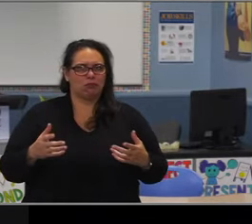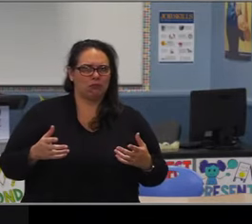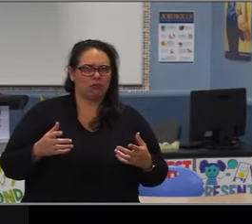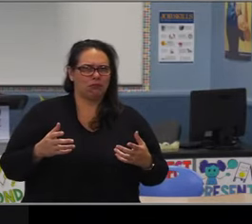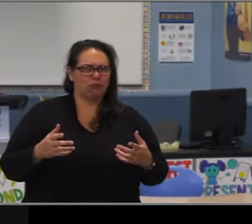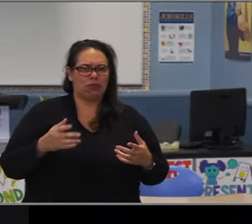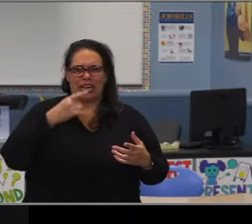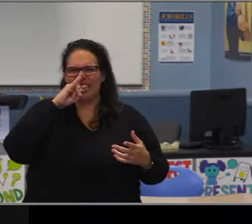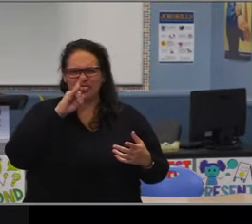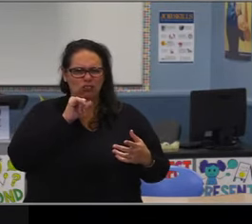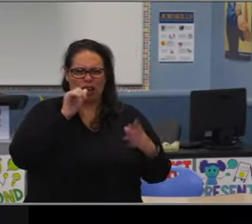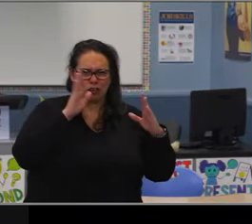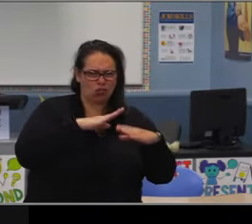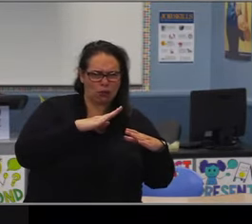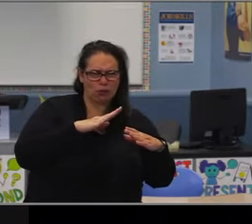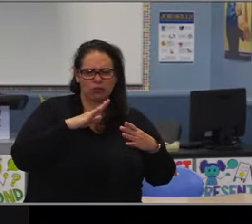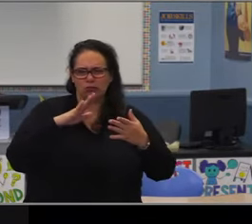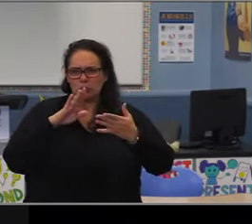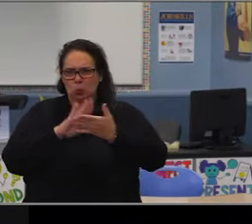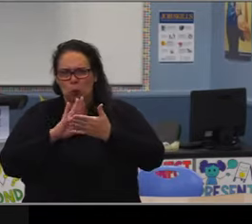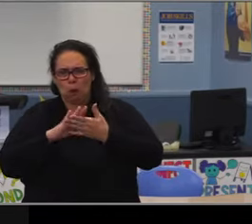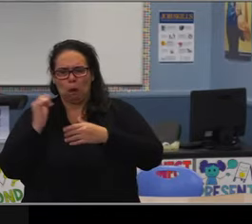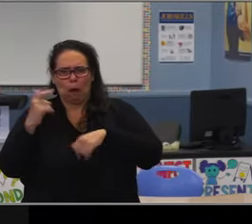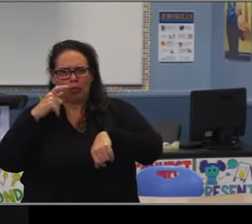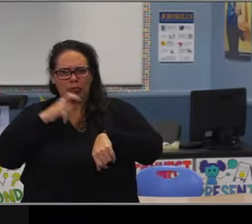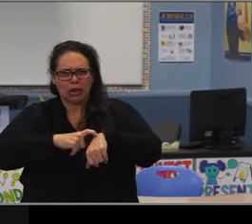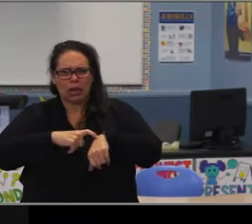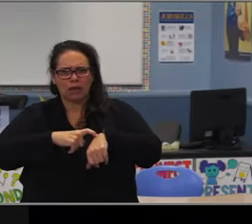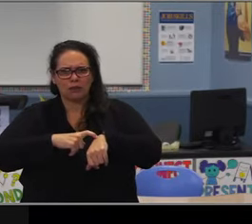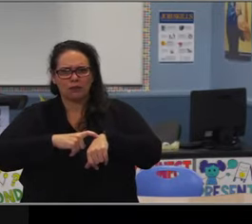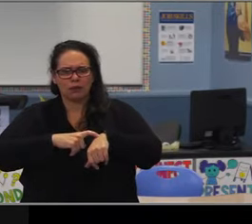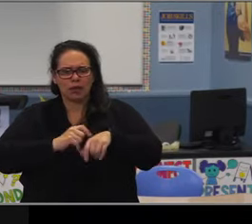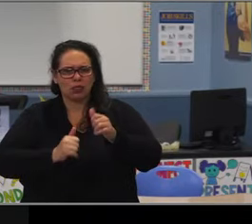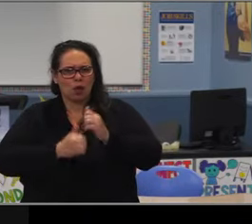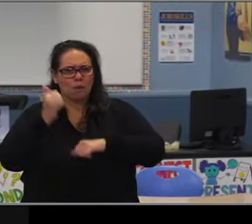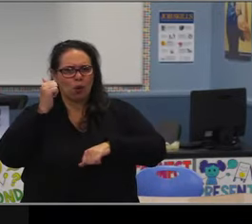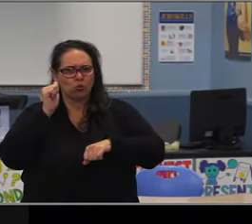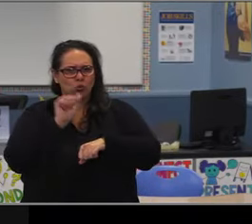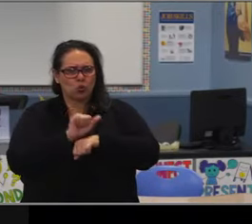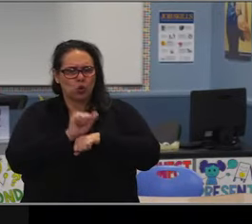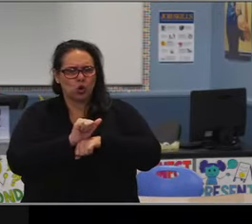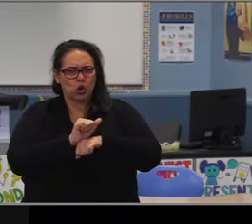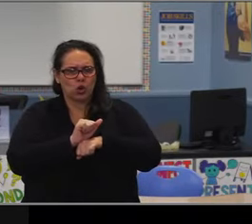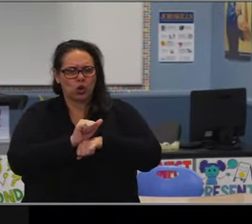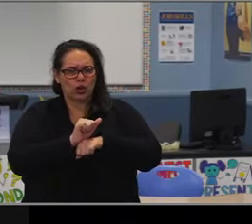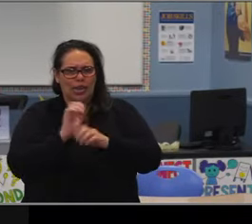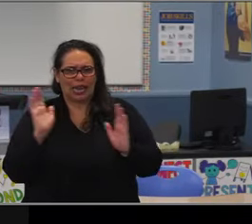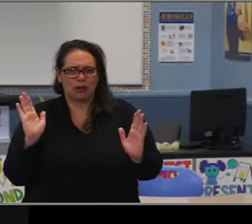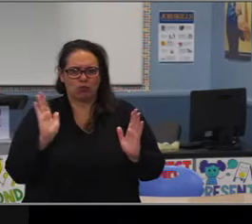what it could be indicating is that, while we are seeing growth, it's not as fast as growth nationwide